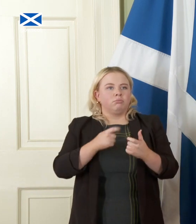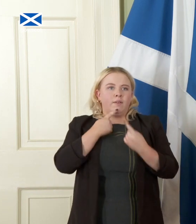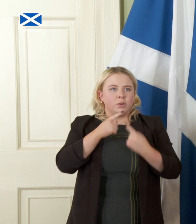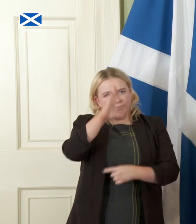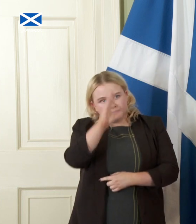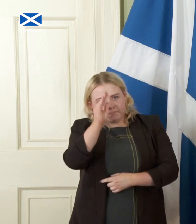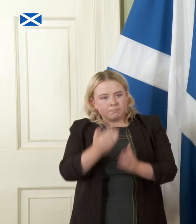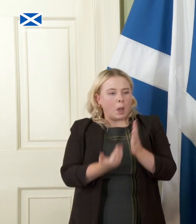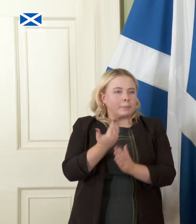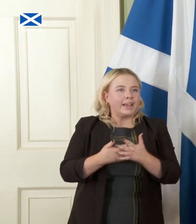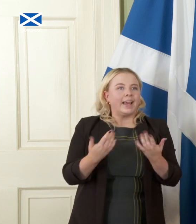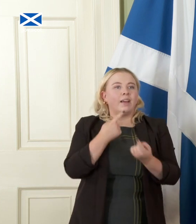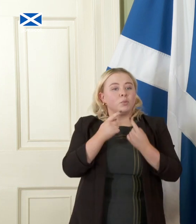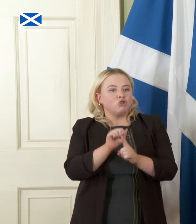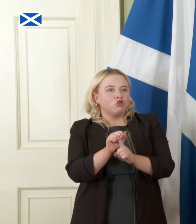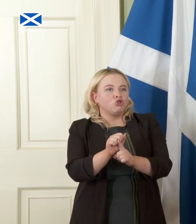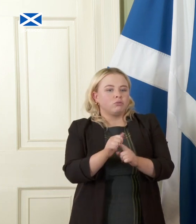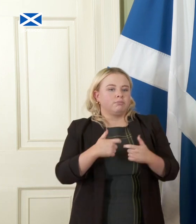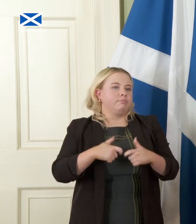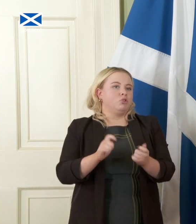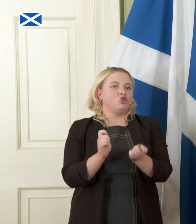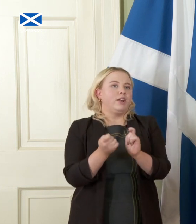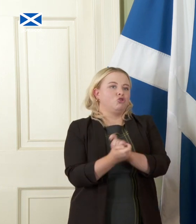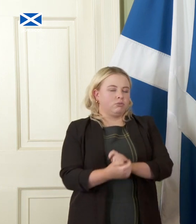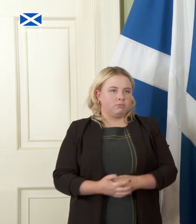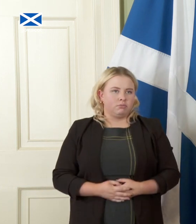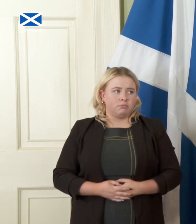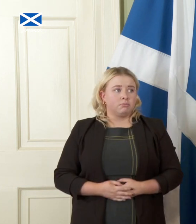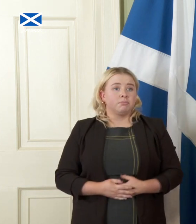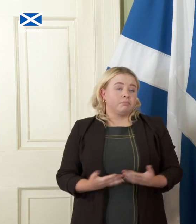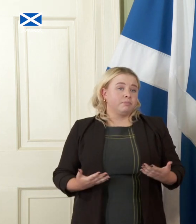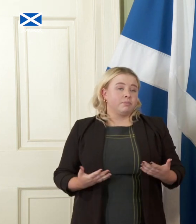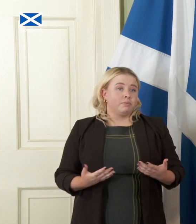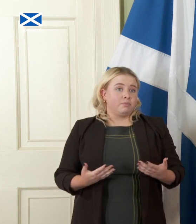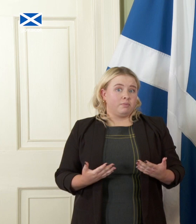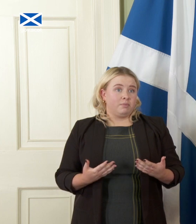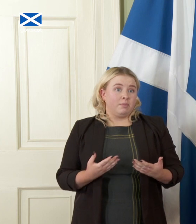information as circumstances change and in some respects circumstances over which we have no